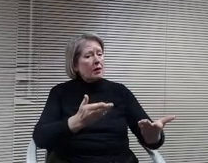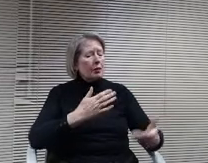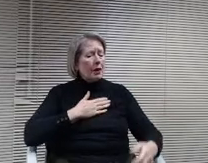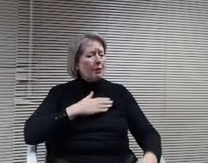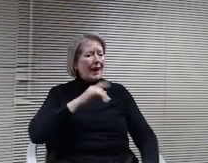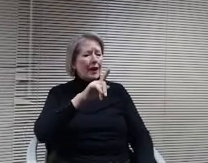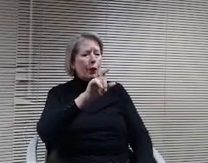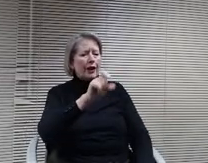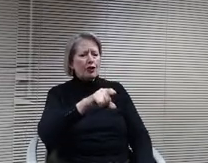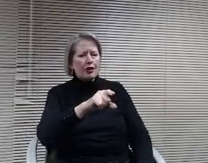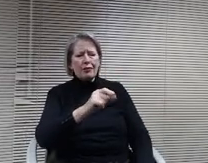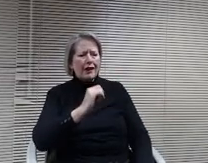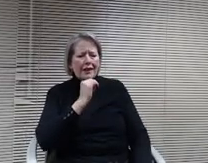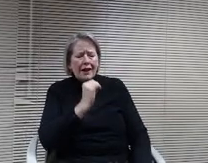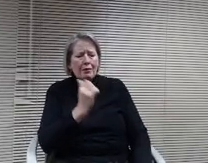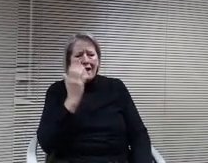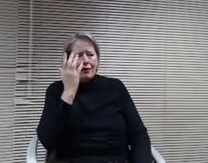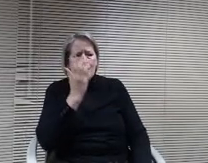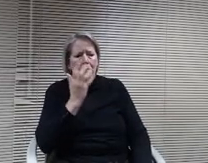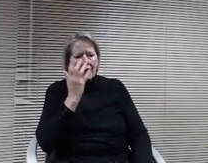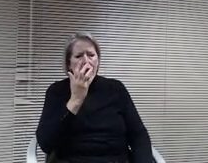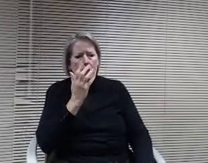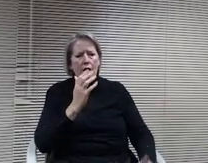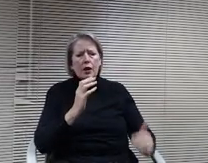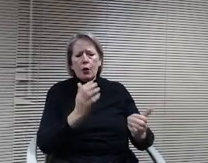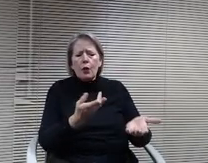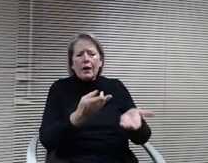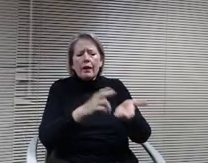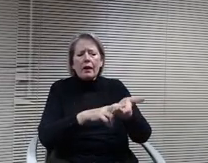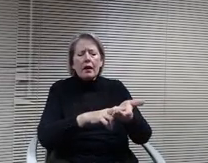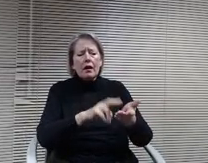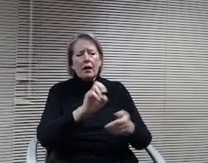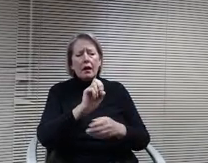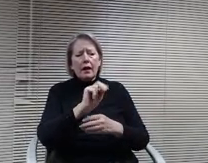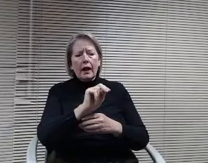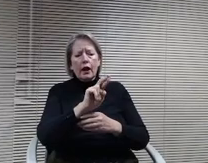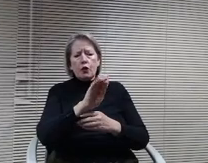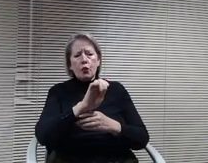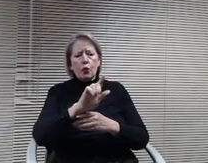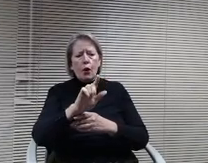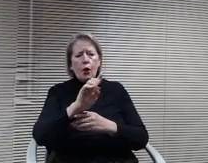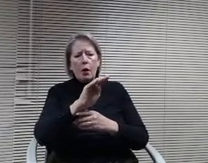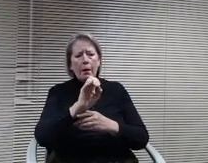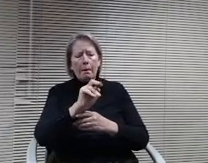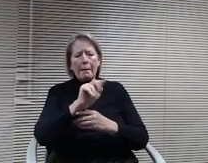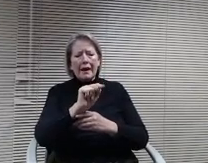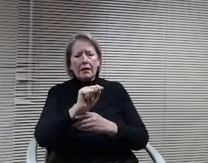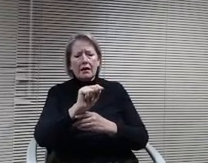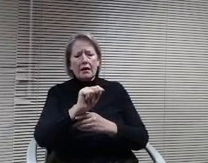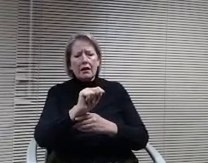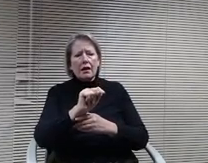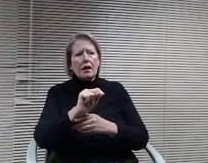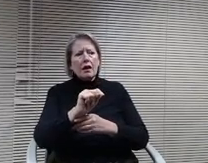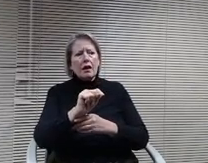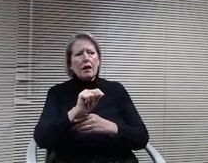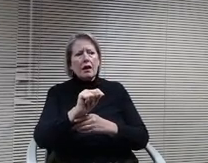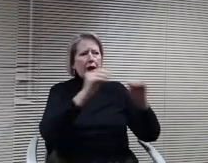is because I'm unfamiliar with the enrollment process of the transition. Plus in bringing this program in House, is this